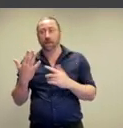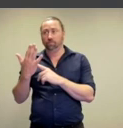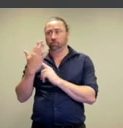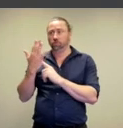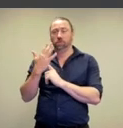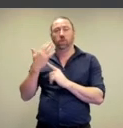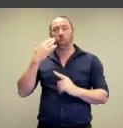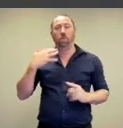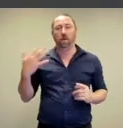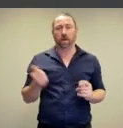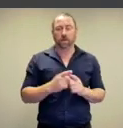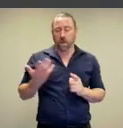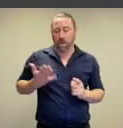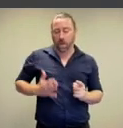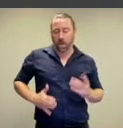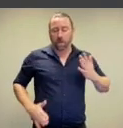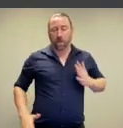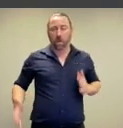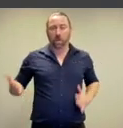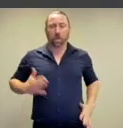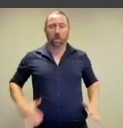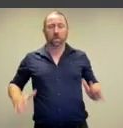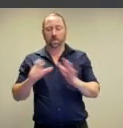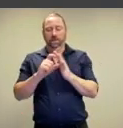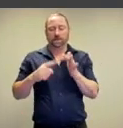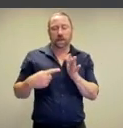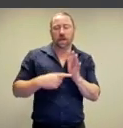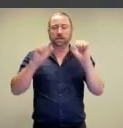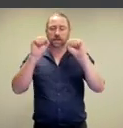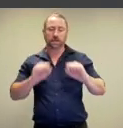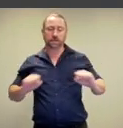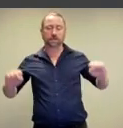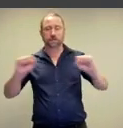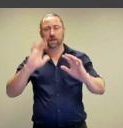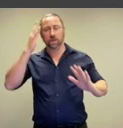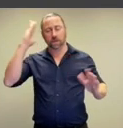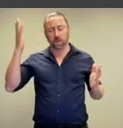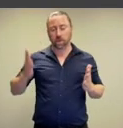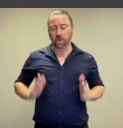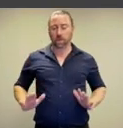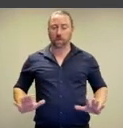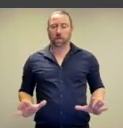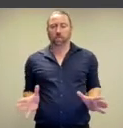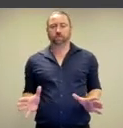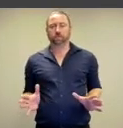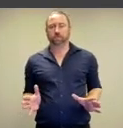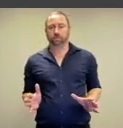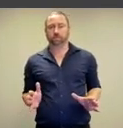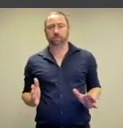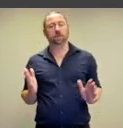for women to literally carve away their bodies through